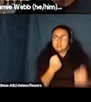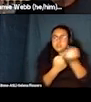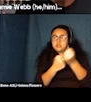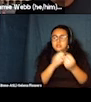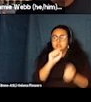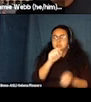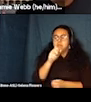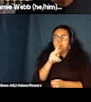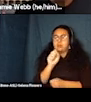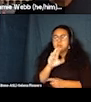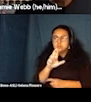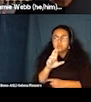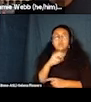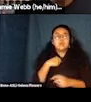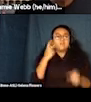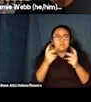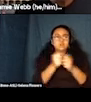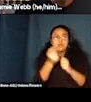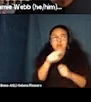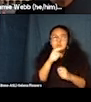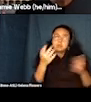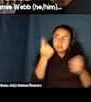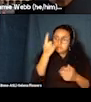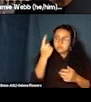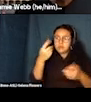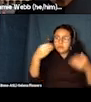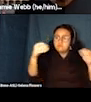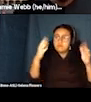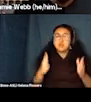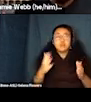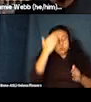Maybe it's something you know, maybe it's a potential new vendor.